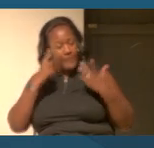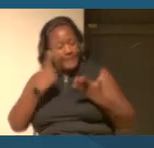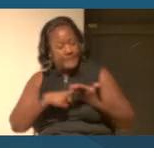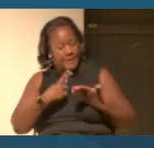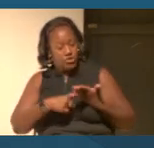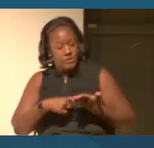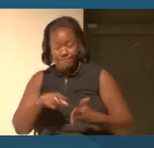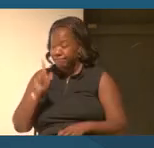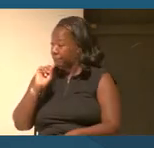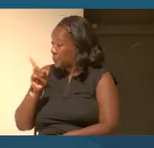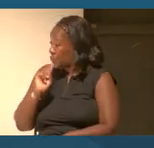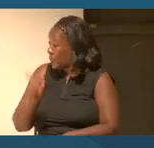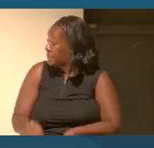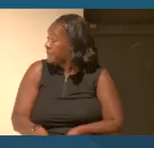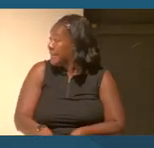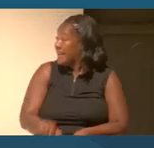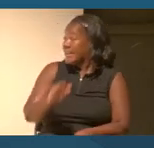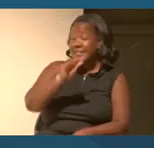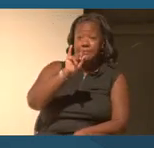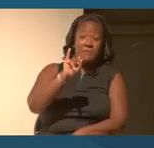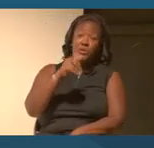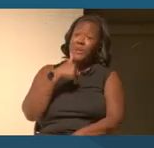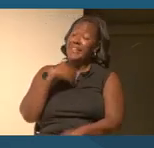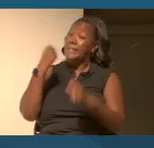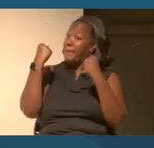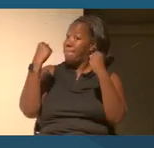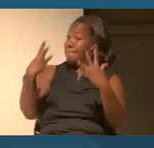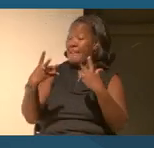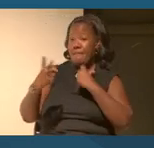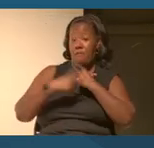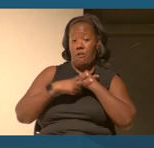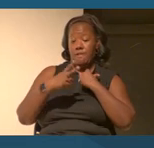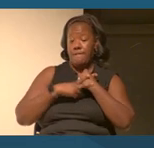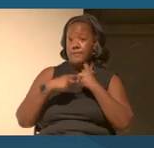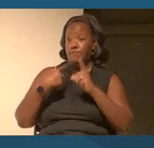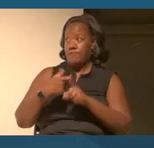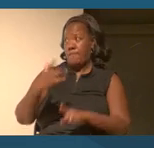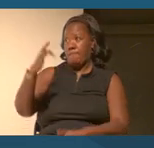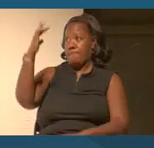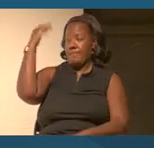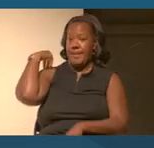Certainly, I mean, the Smithsonian has many artifacts from that time period where those